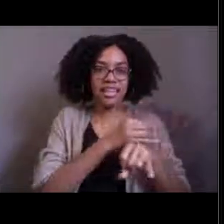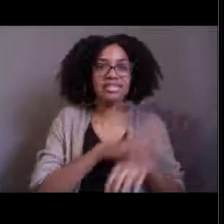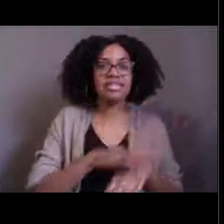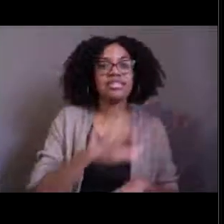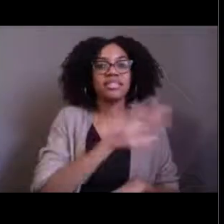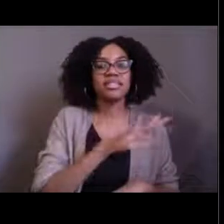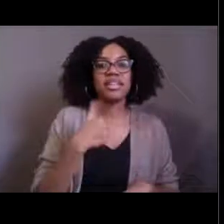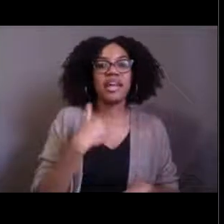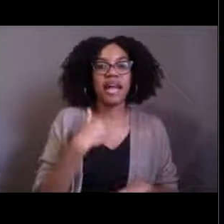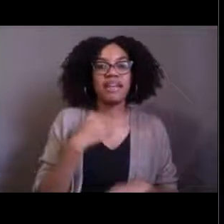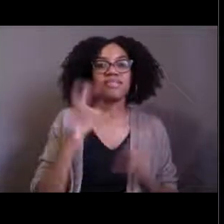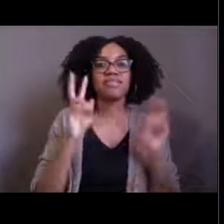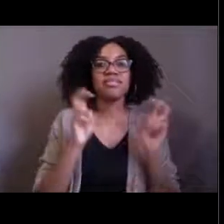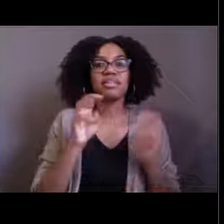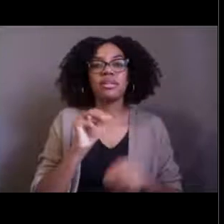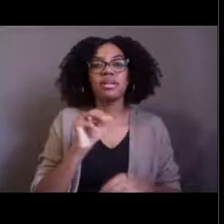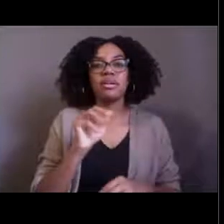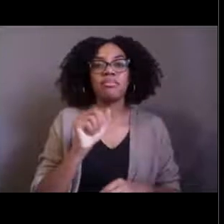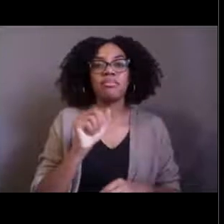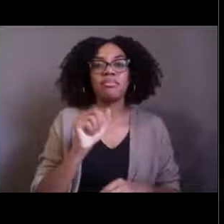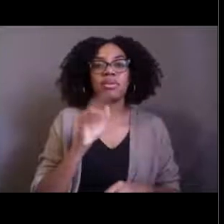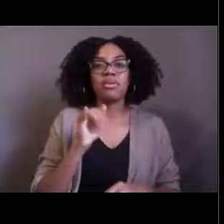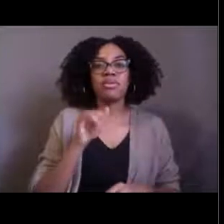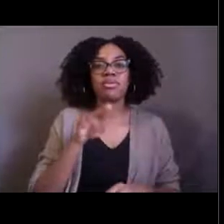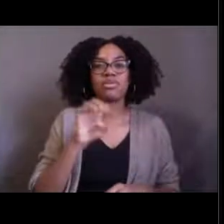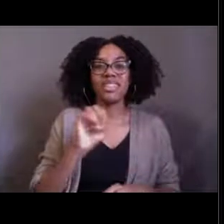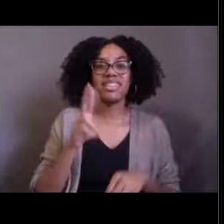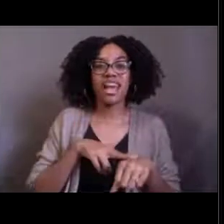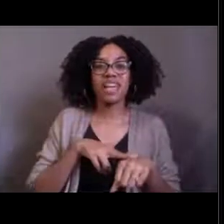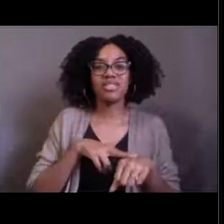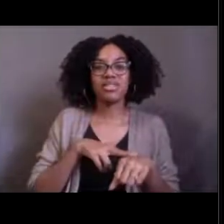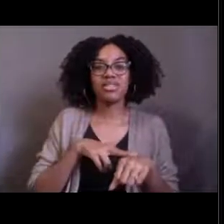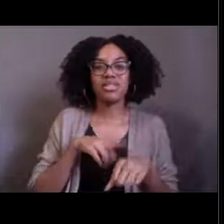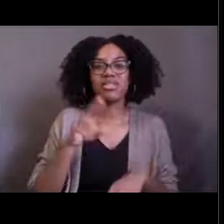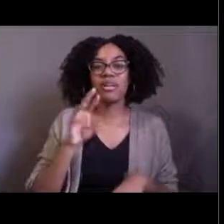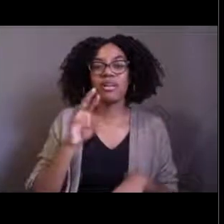and this is the Northwest Hawaiian Islands. So beyond the main islands of Hawaii,